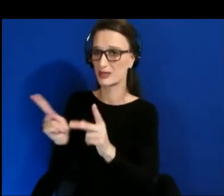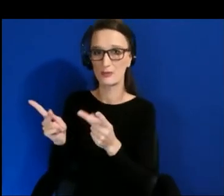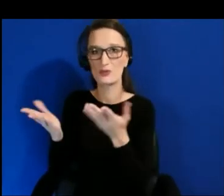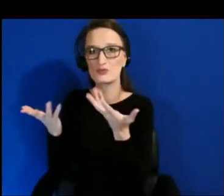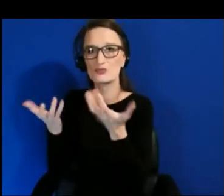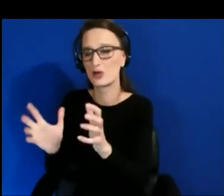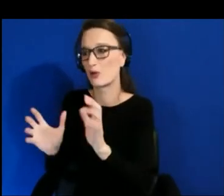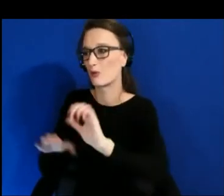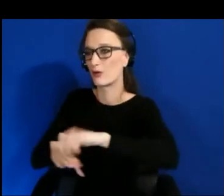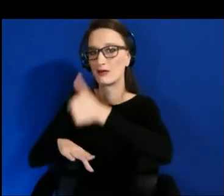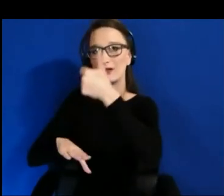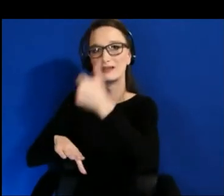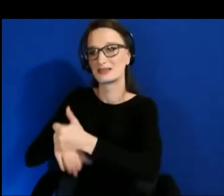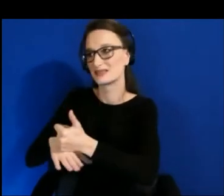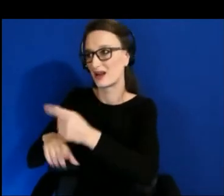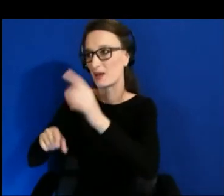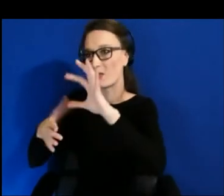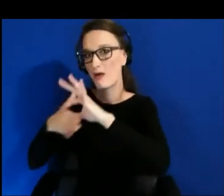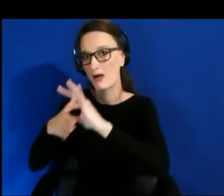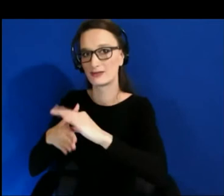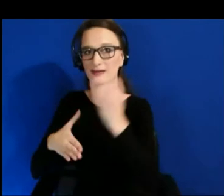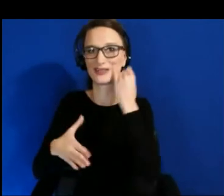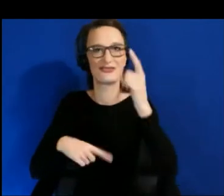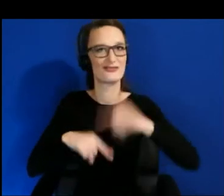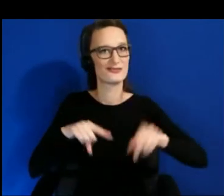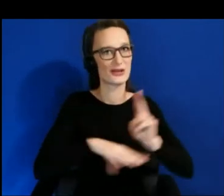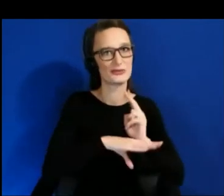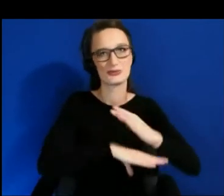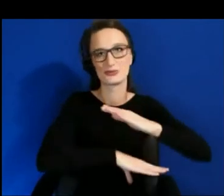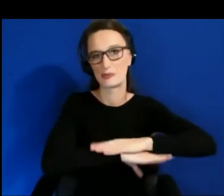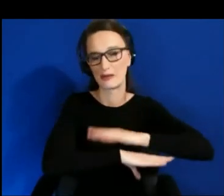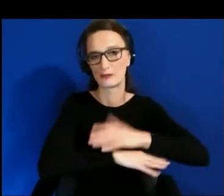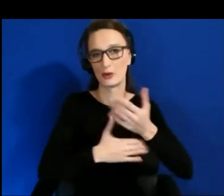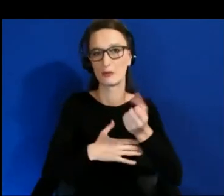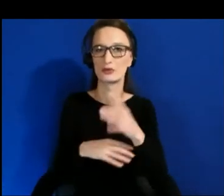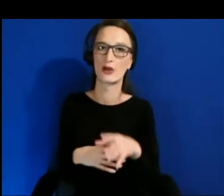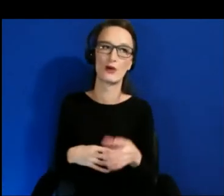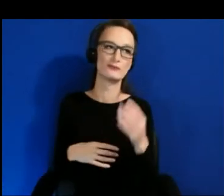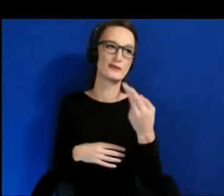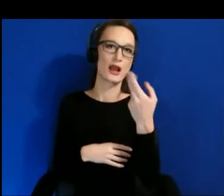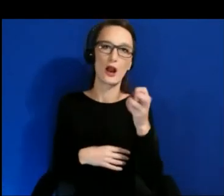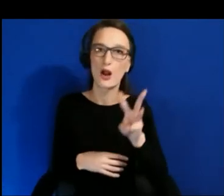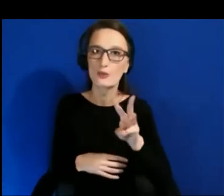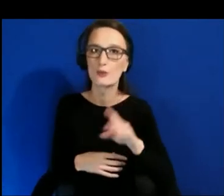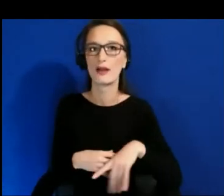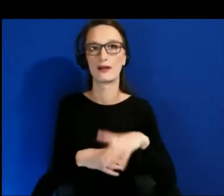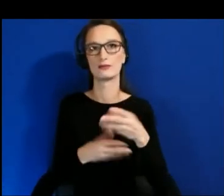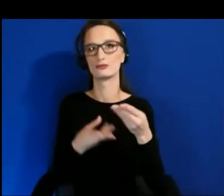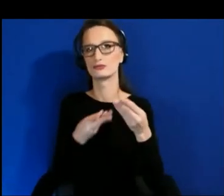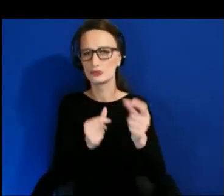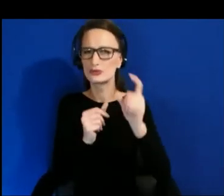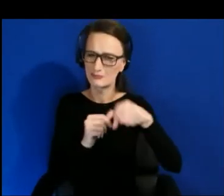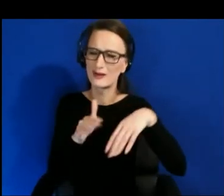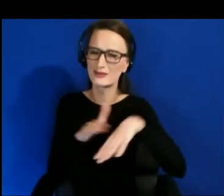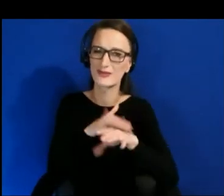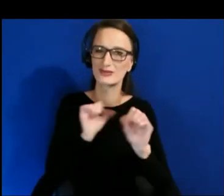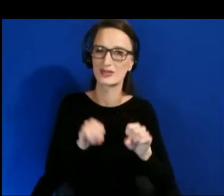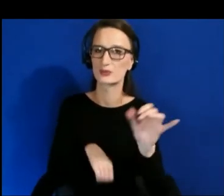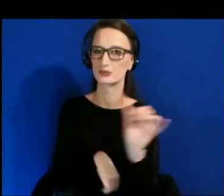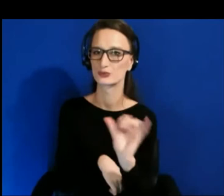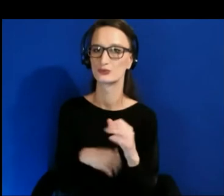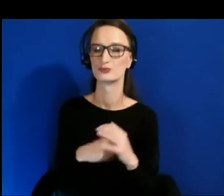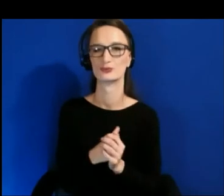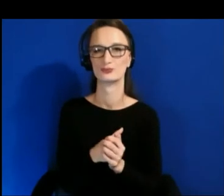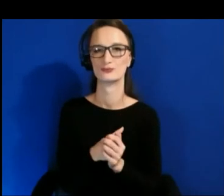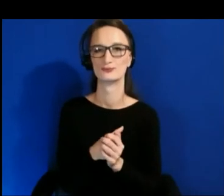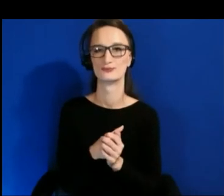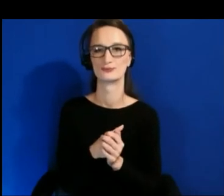So it's on us to create accessible hardware, accessible solutions, and it's also on the developers to create and breakdown